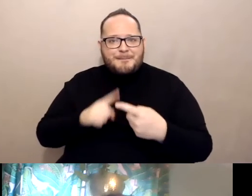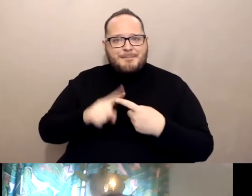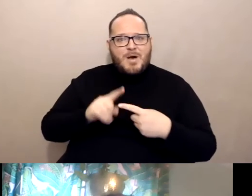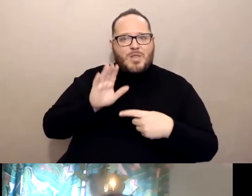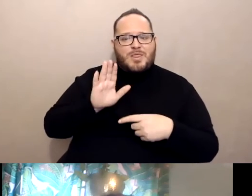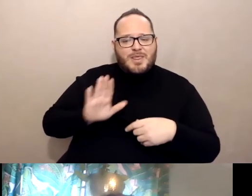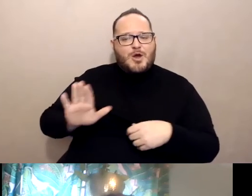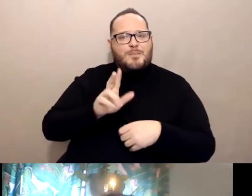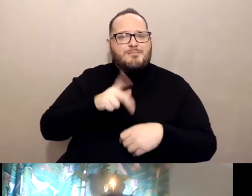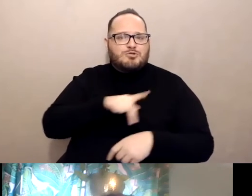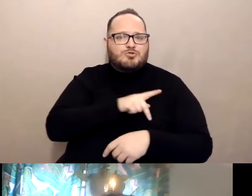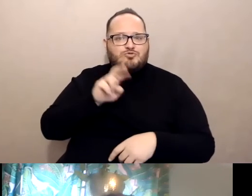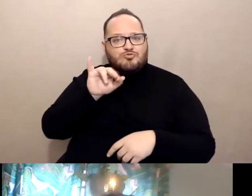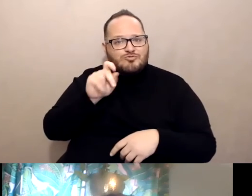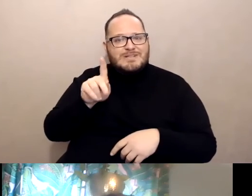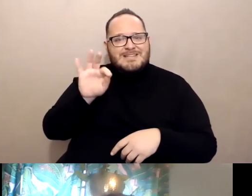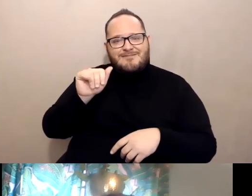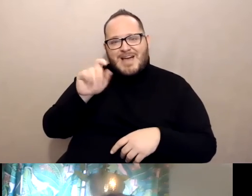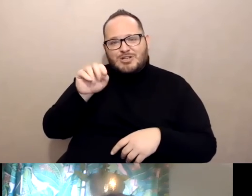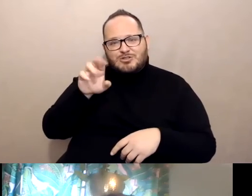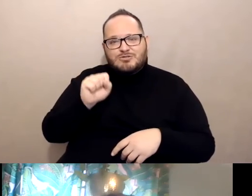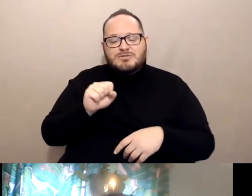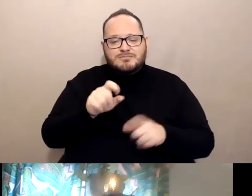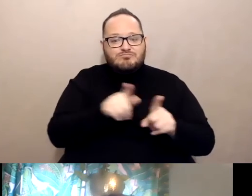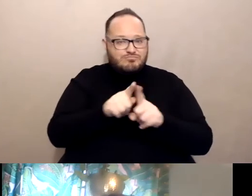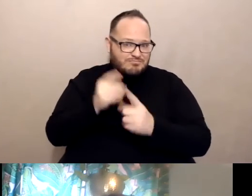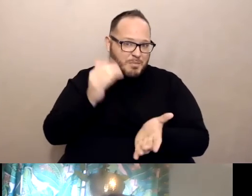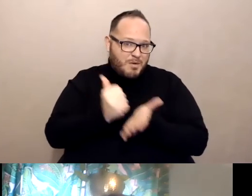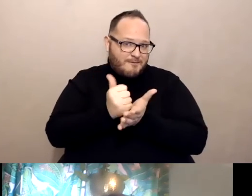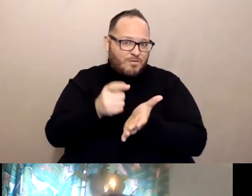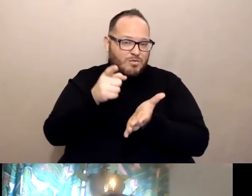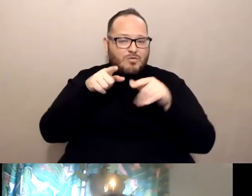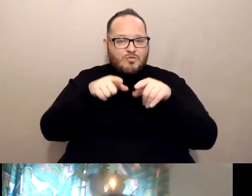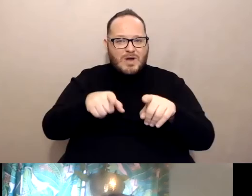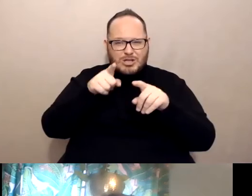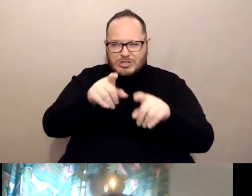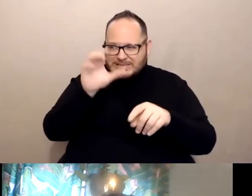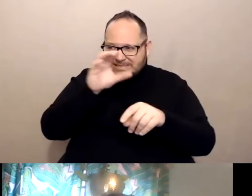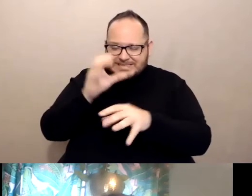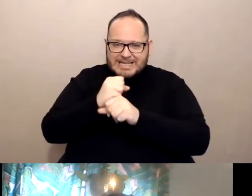And then it may be helpful when you're seeking to get the vaccine. Should you choose to get the vaccine